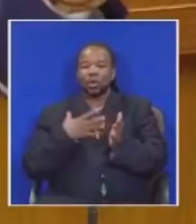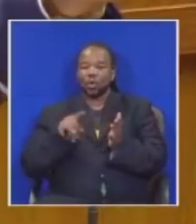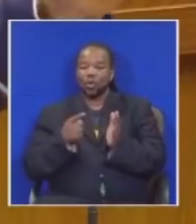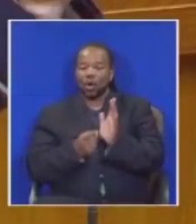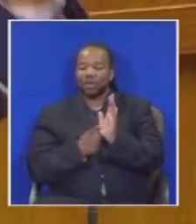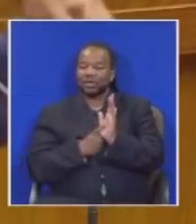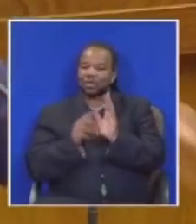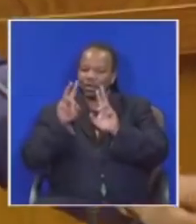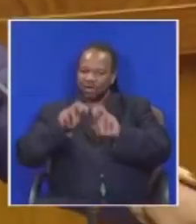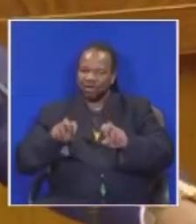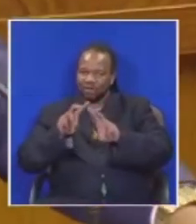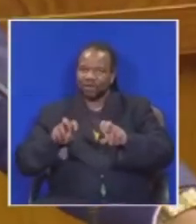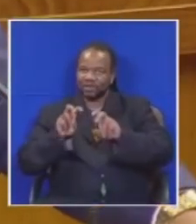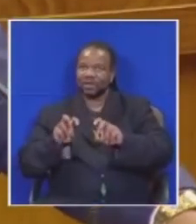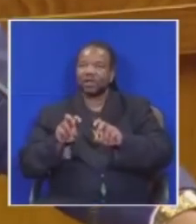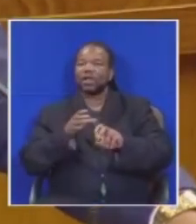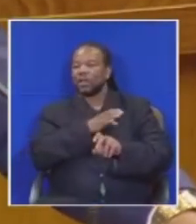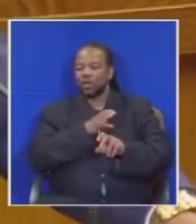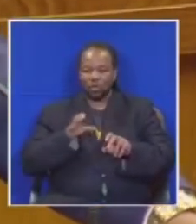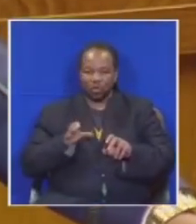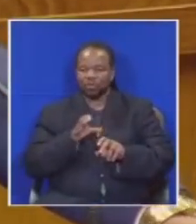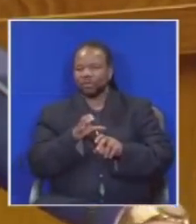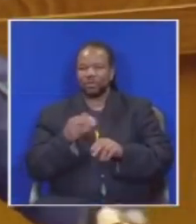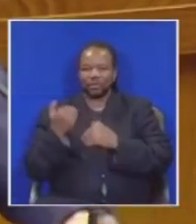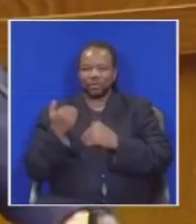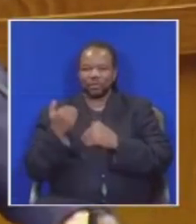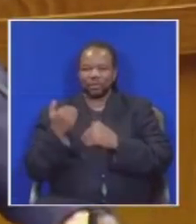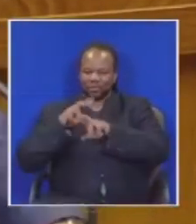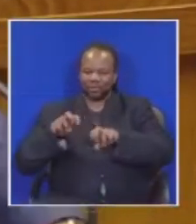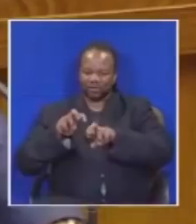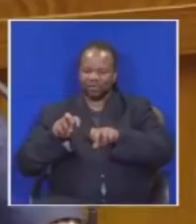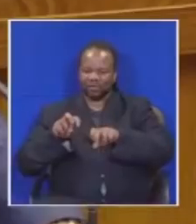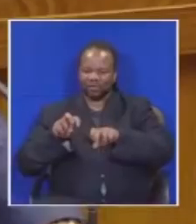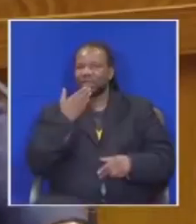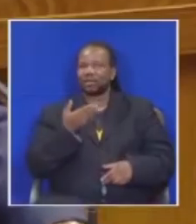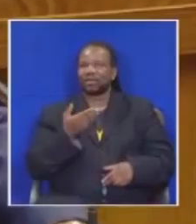investigated that commission that Judicial Commission will investigate Thank you madam Speaker